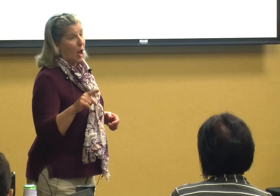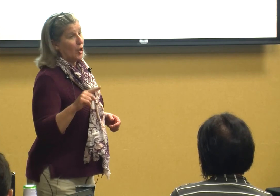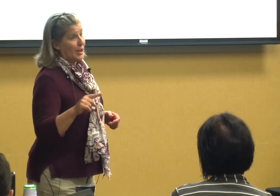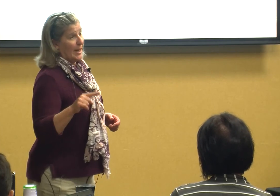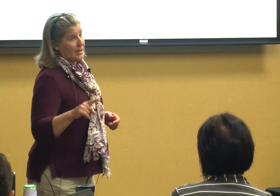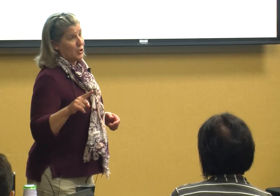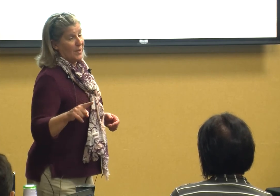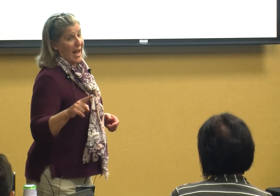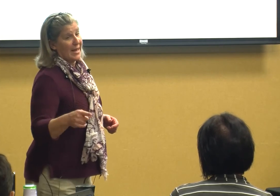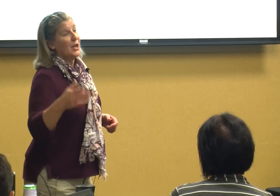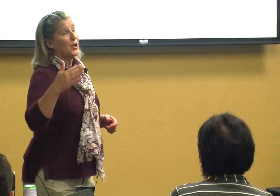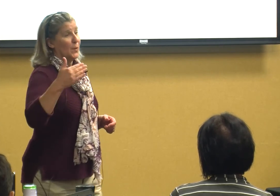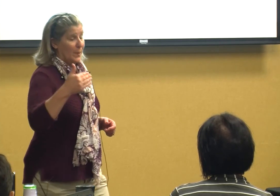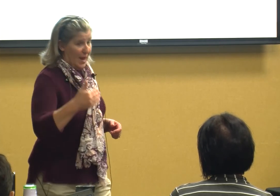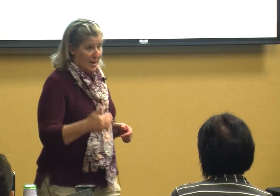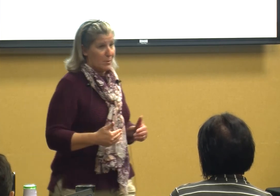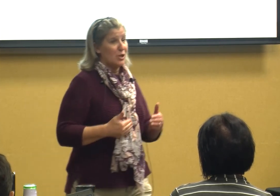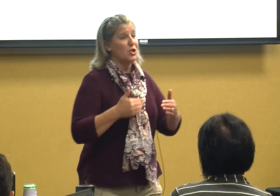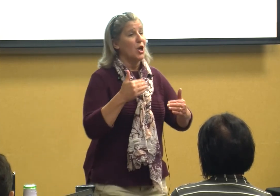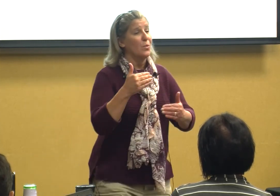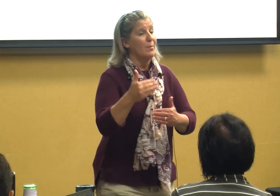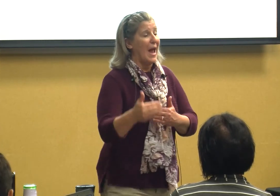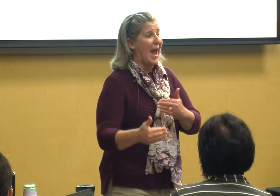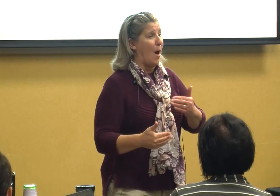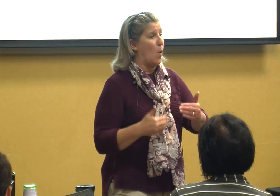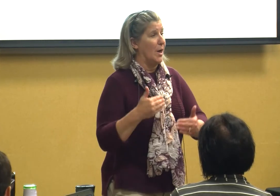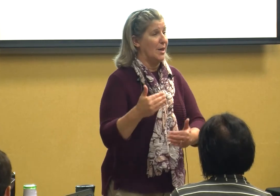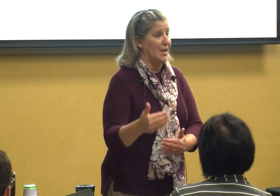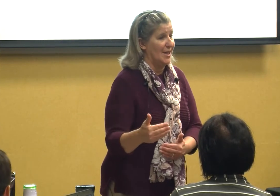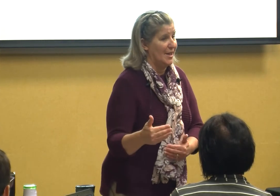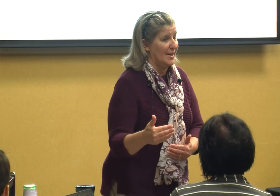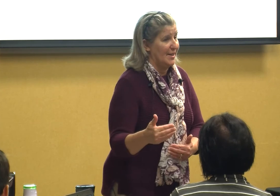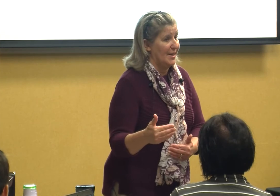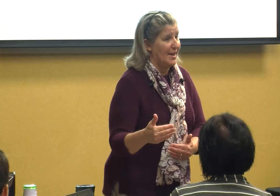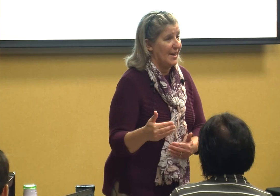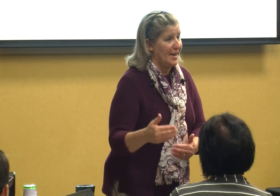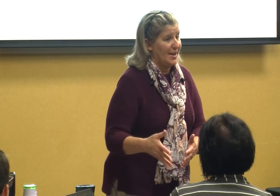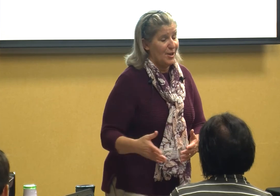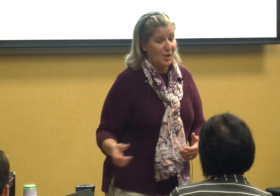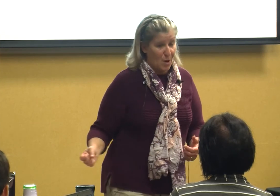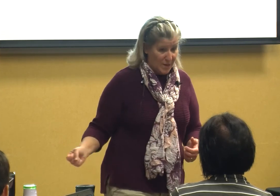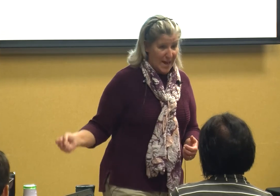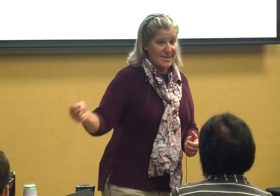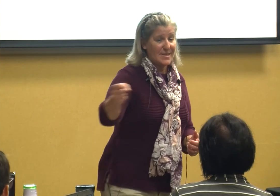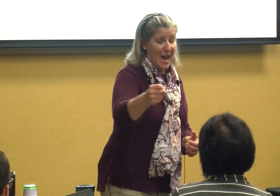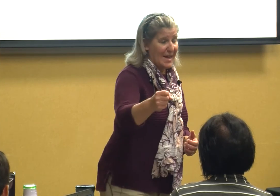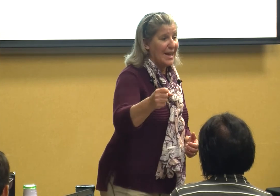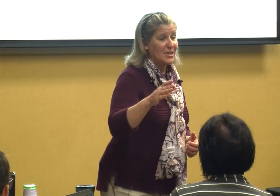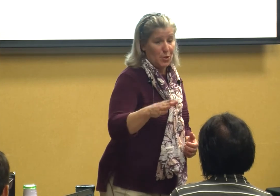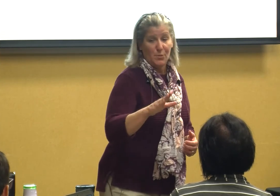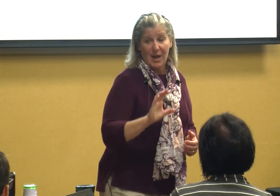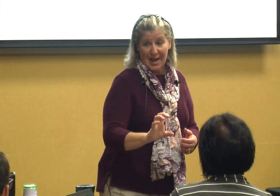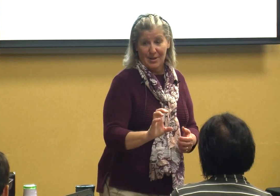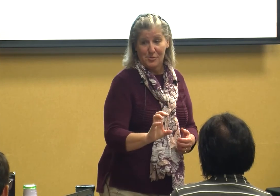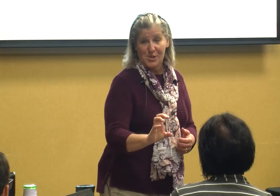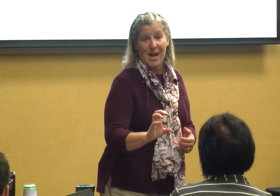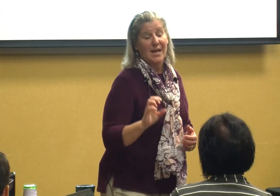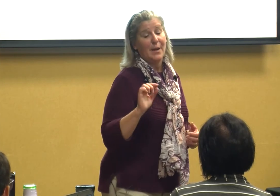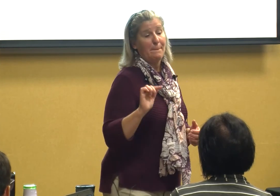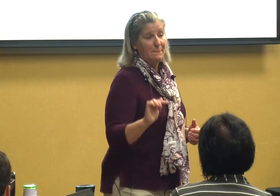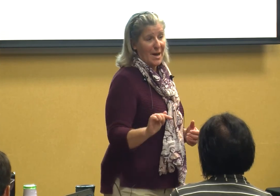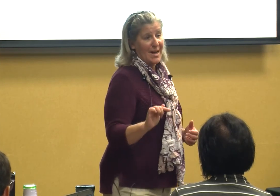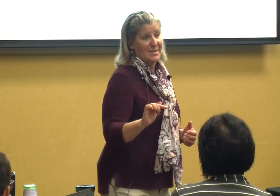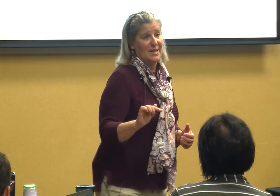going to get you that and I'm gonna show them how you know yes I get you I understand but and